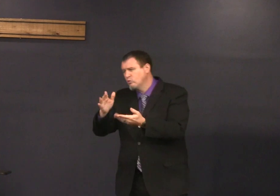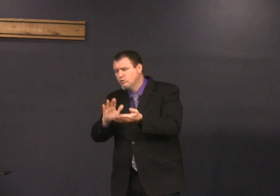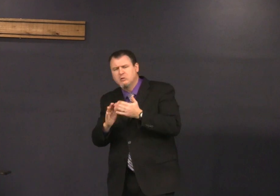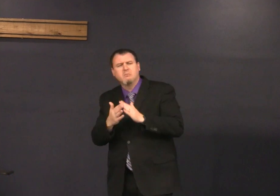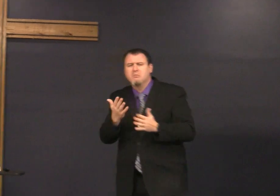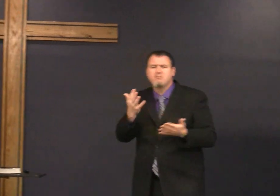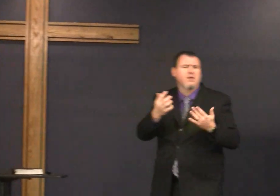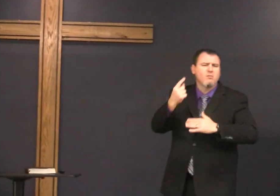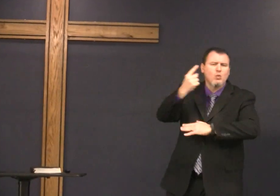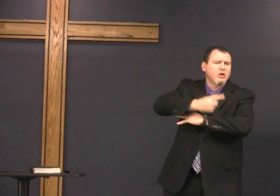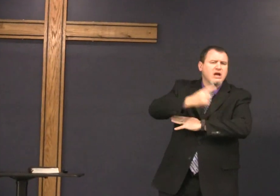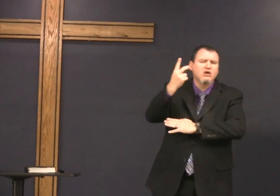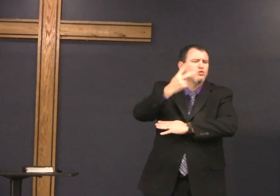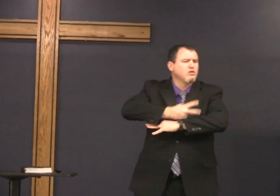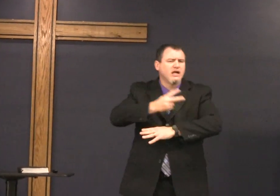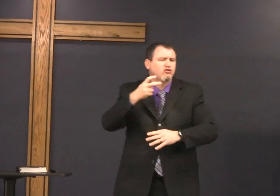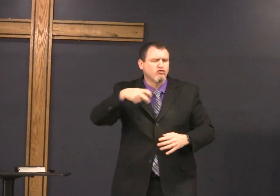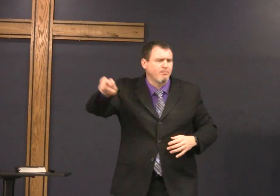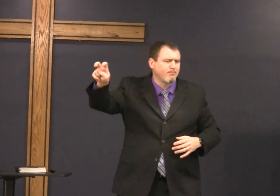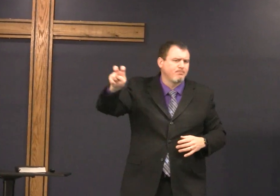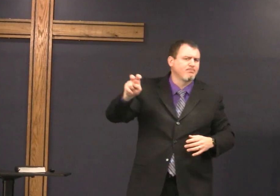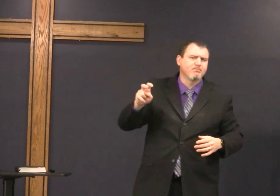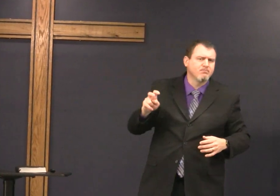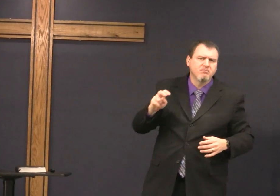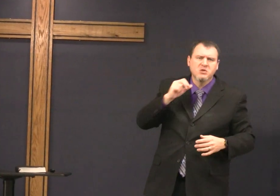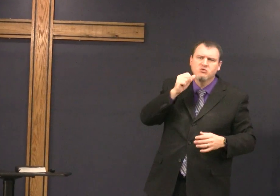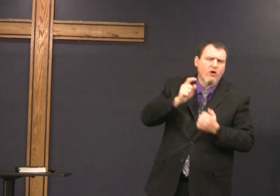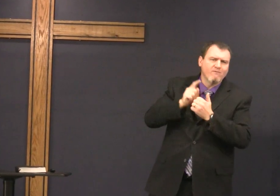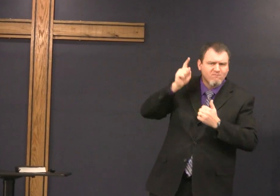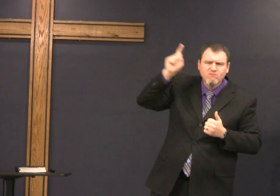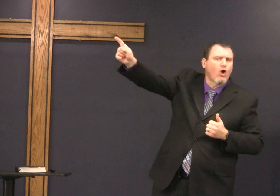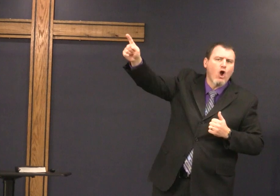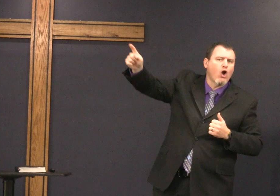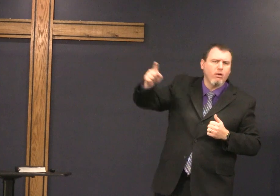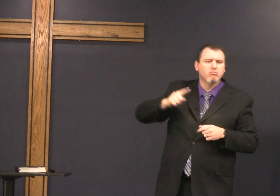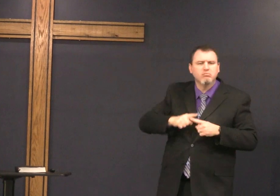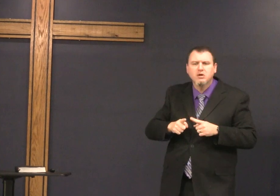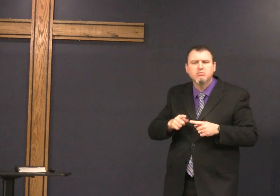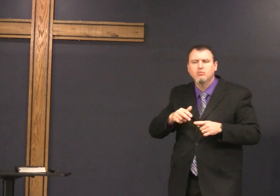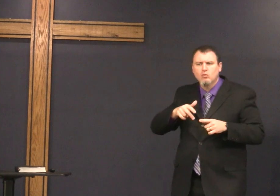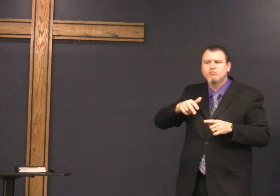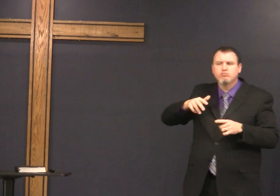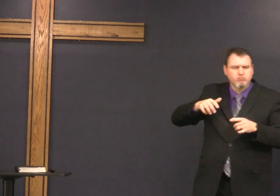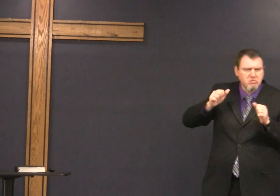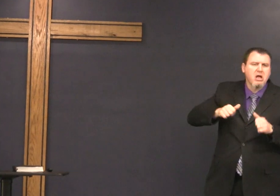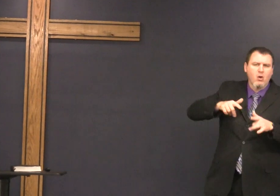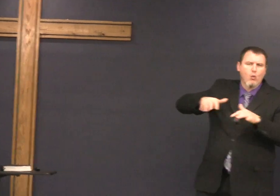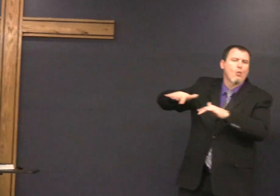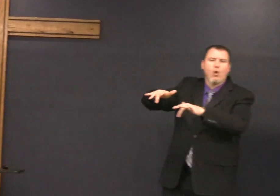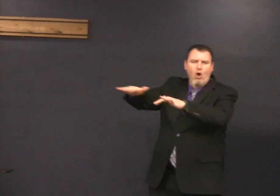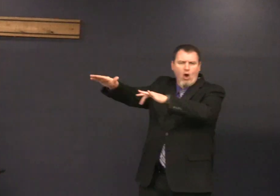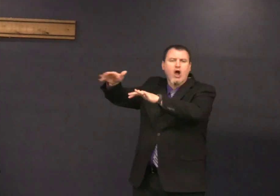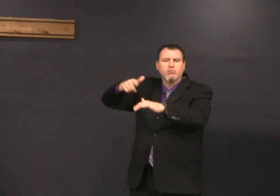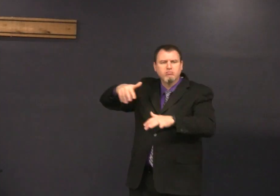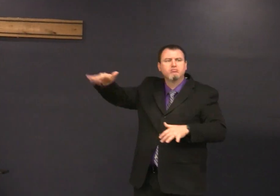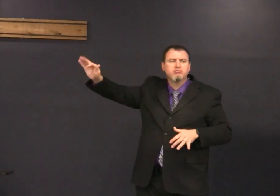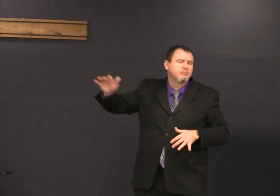the city to Jerusalem one or two day trip it wasn't very far but they could walk it